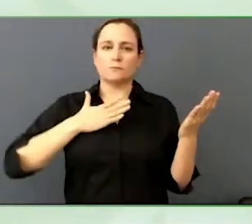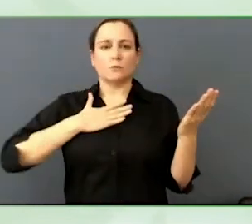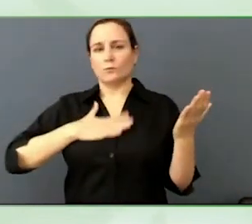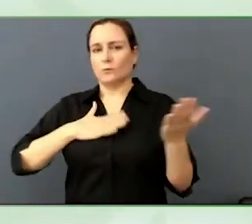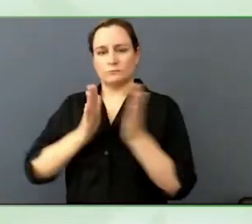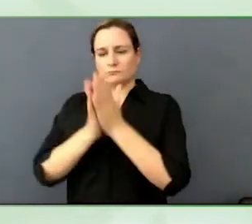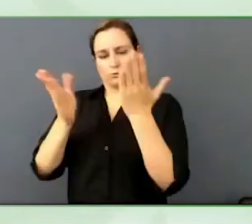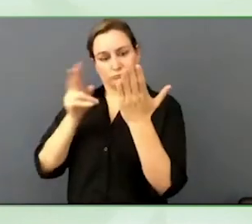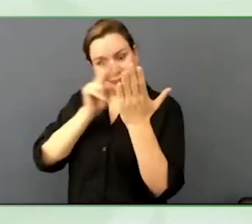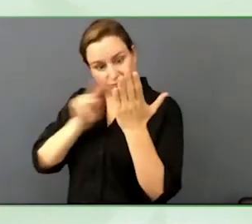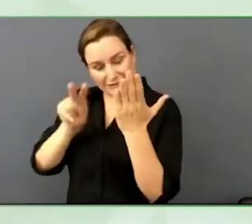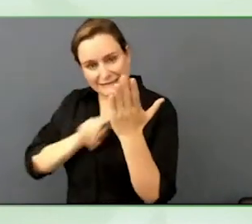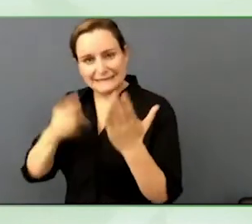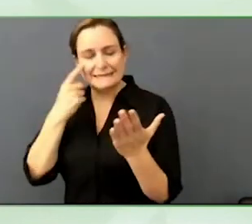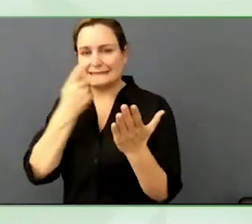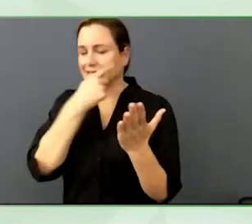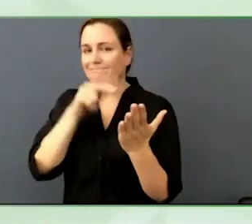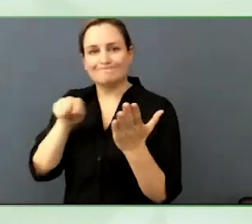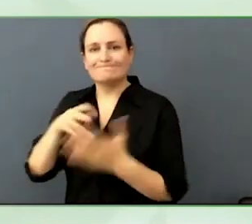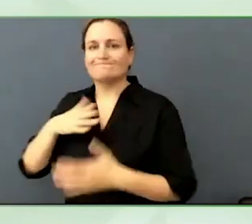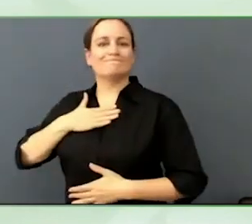You can really have that freedom of imagination.